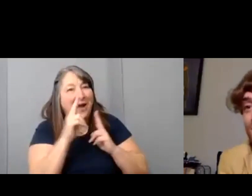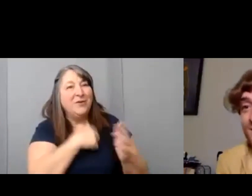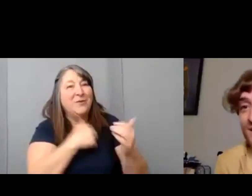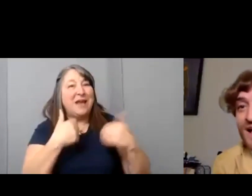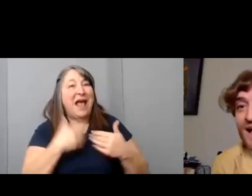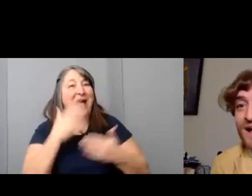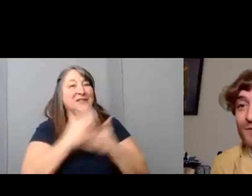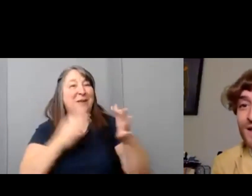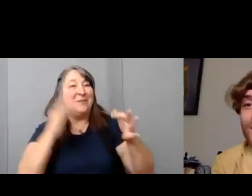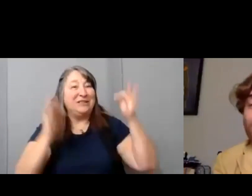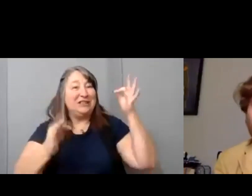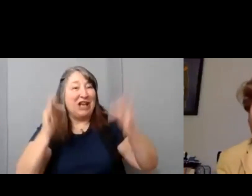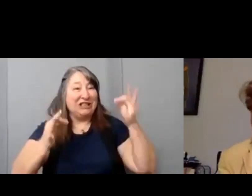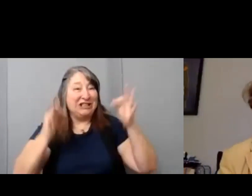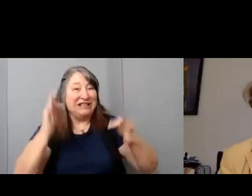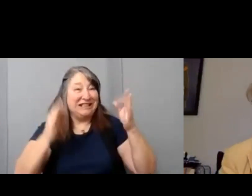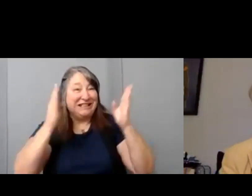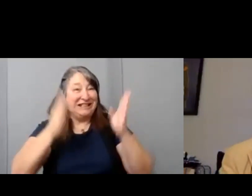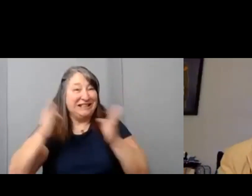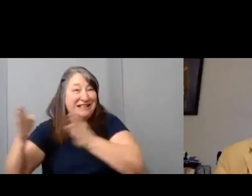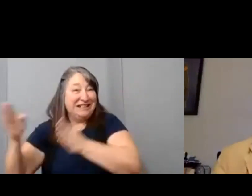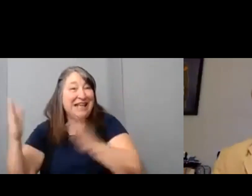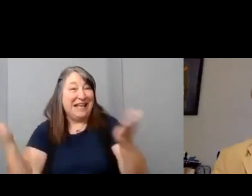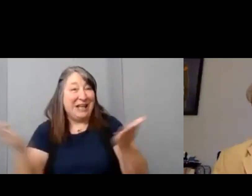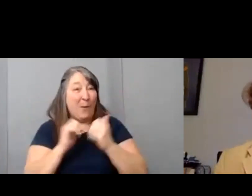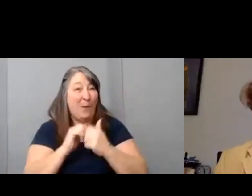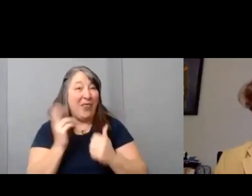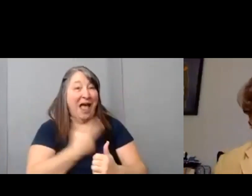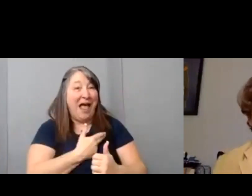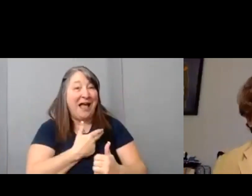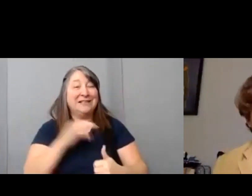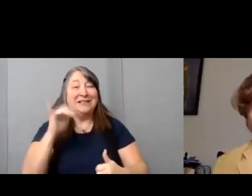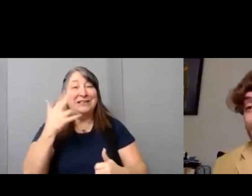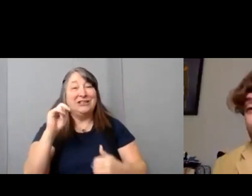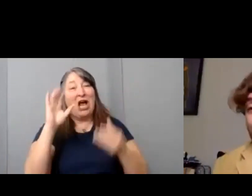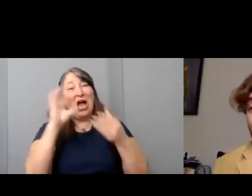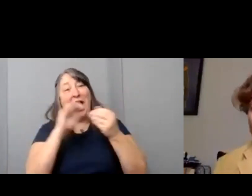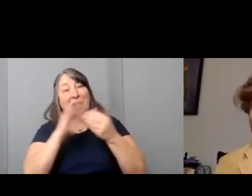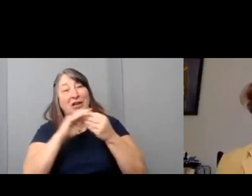uh we, you know, here with us. You know John talked about all those amazing people